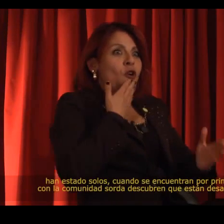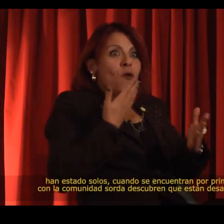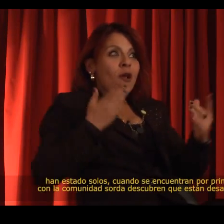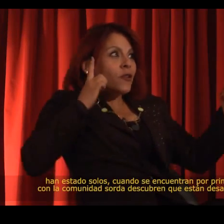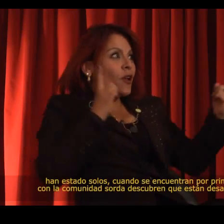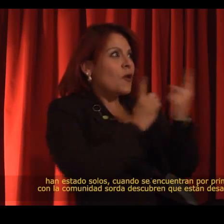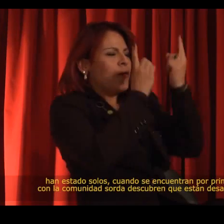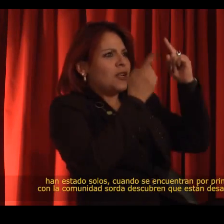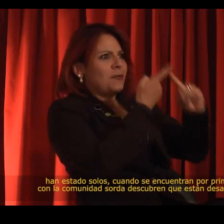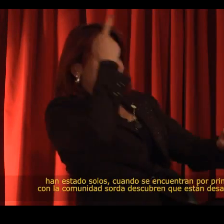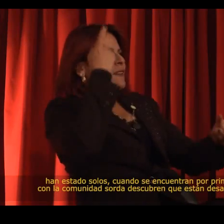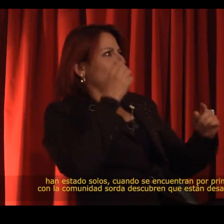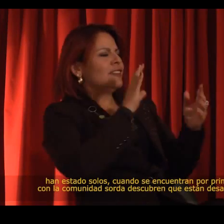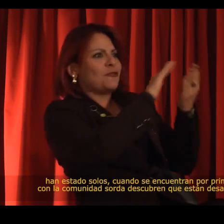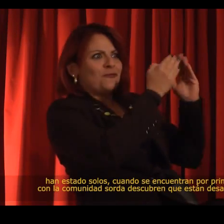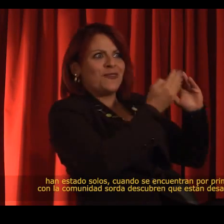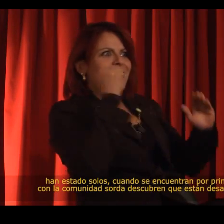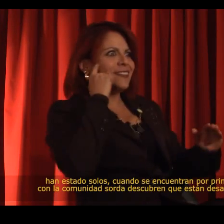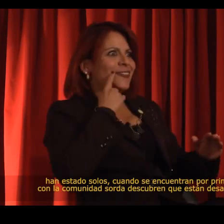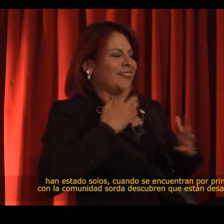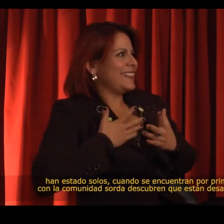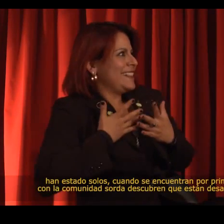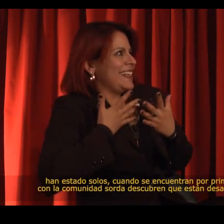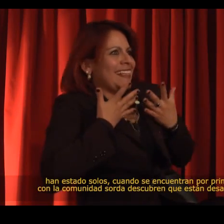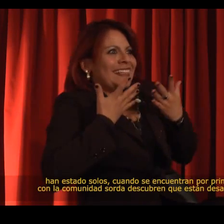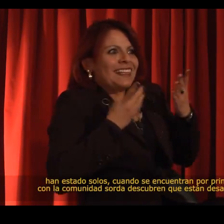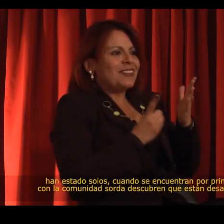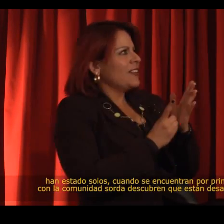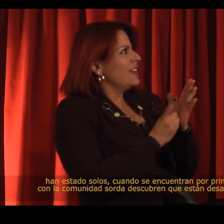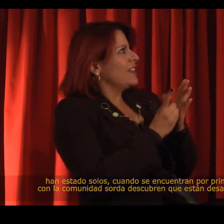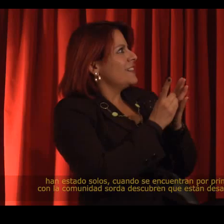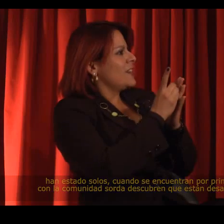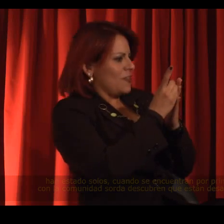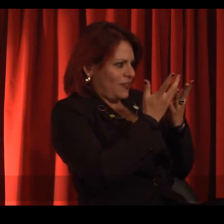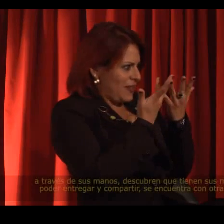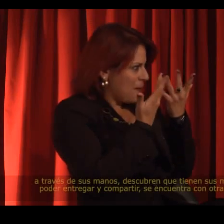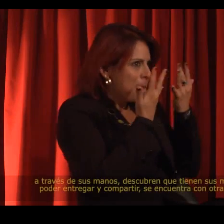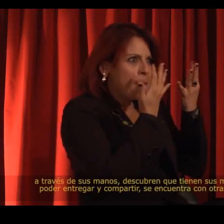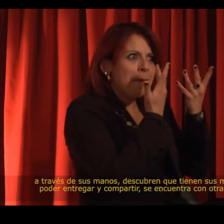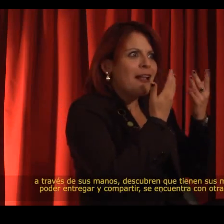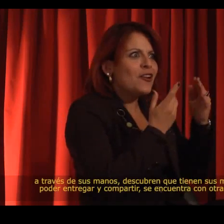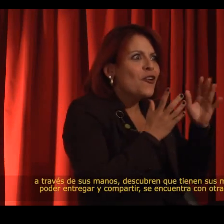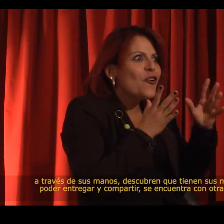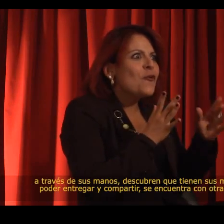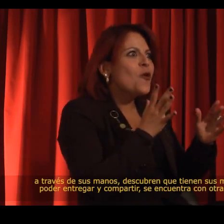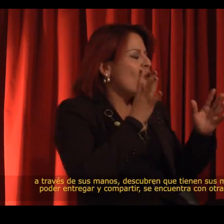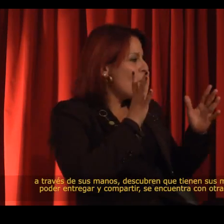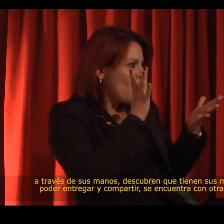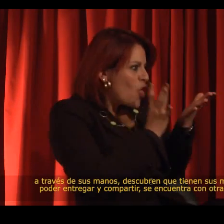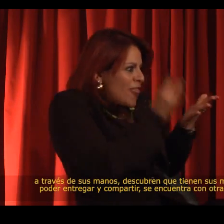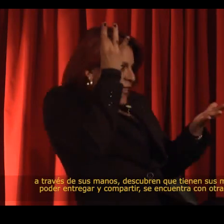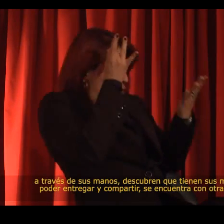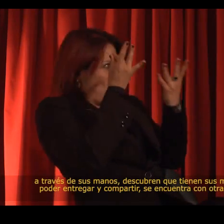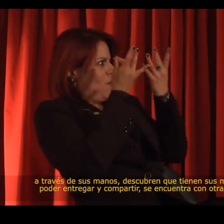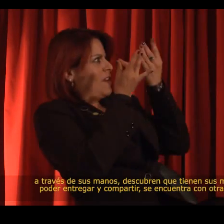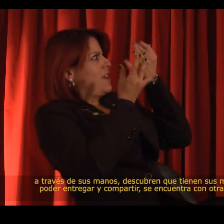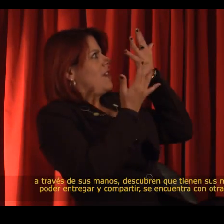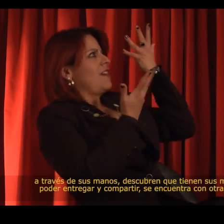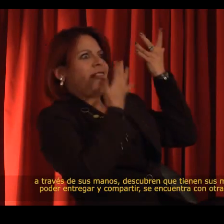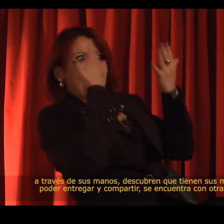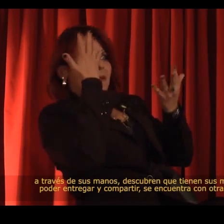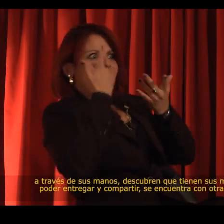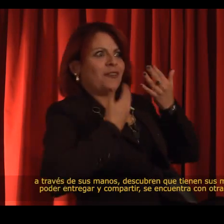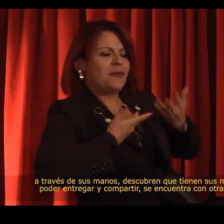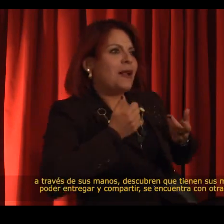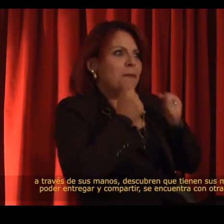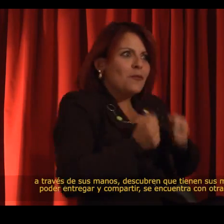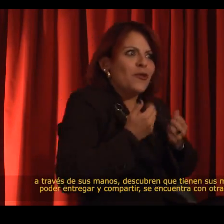When they first come into contact with the Deaf community, they discover, “Wow, I have hands…hands that can be used to interact and communicate with others.